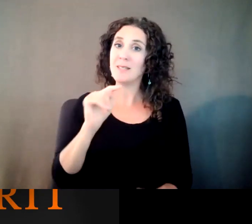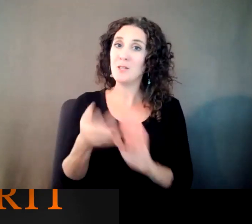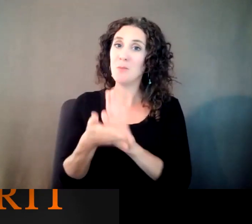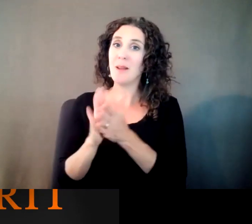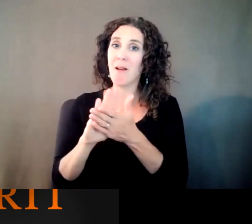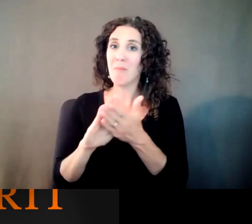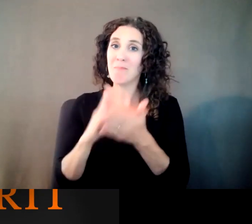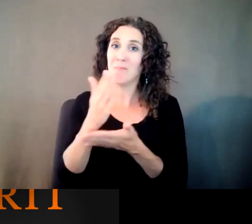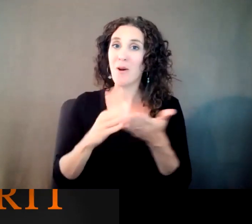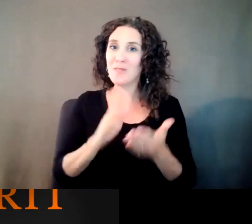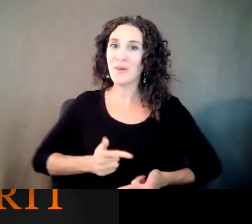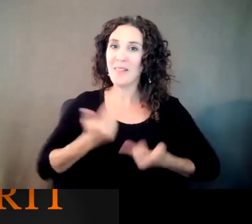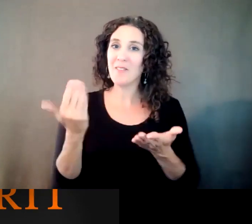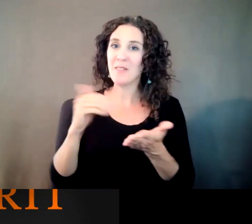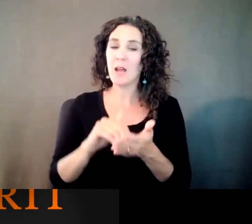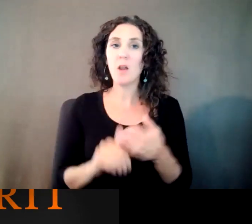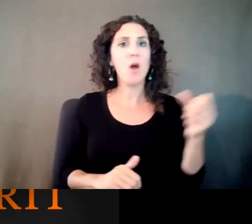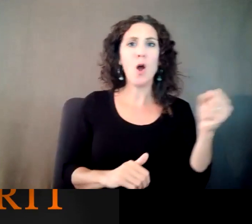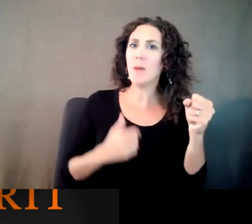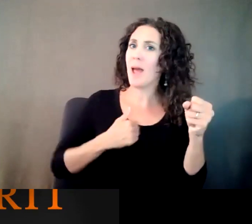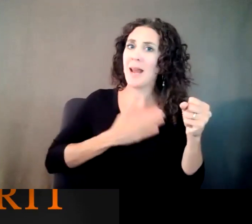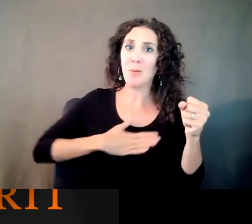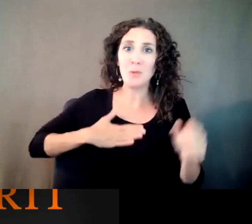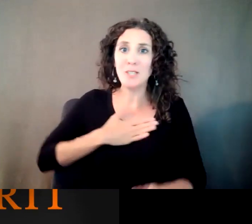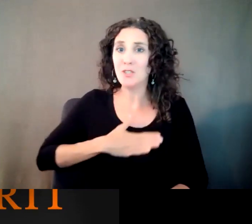Yeah, I appreciate it. You know, the invitation. It's always nice to -- like